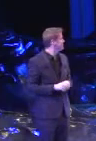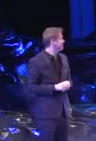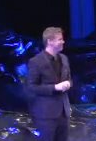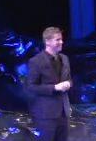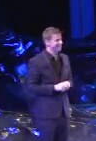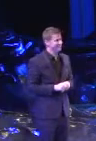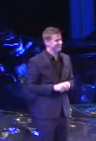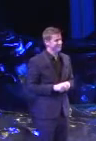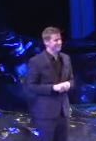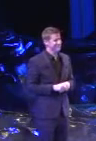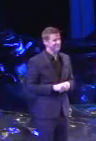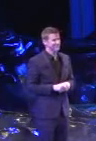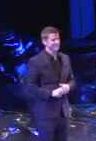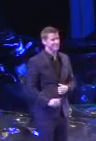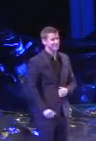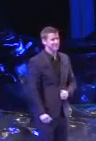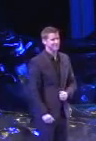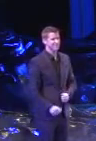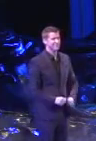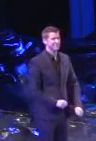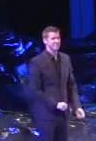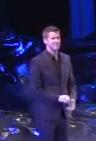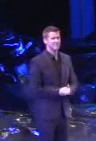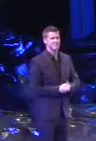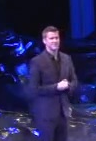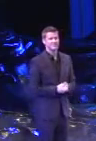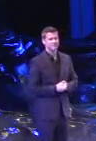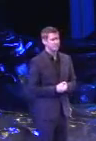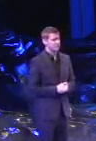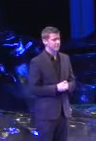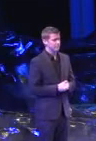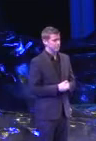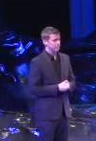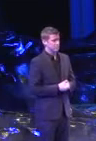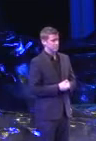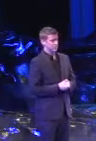(audience talking together) So I take it by the din in the room